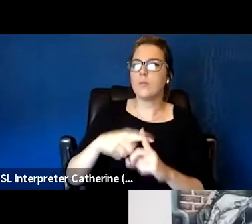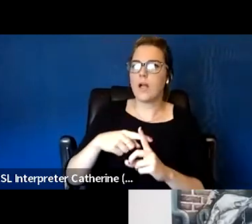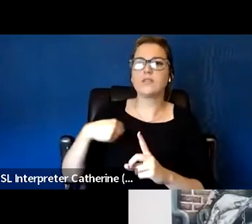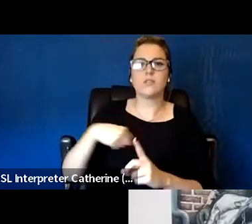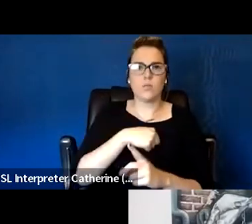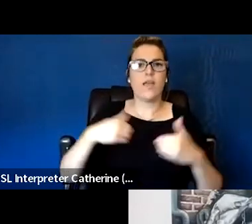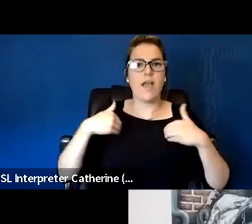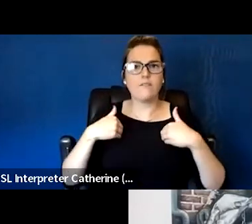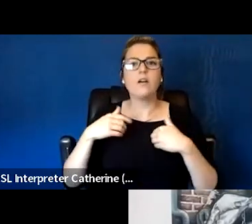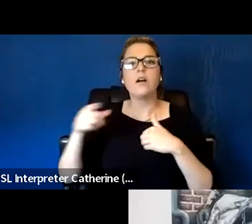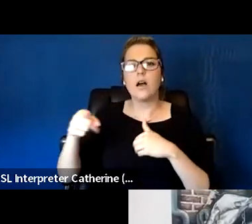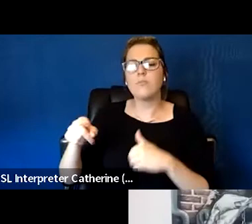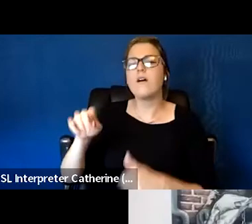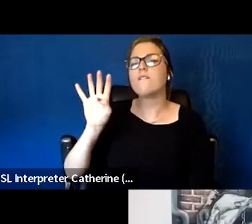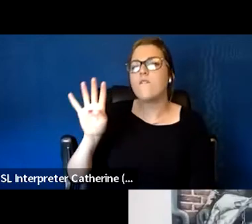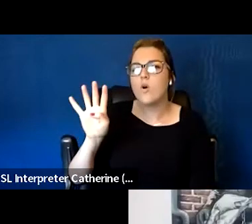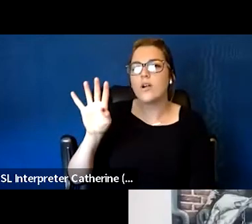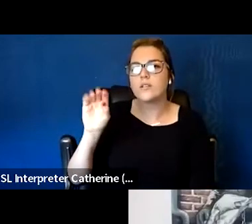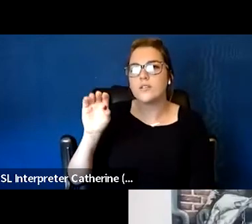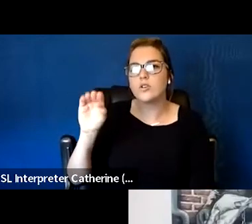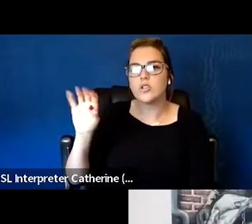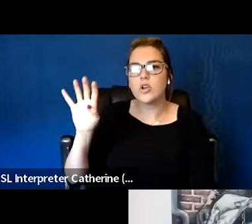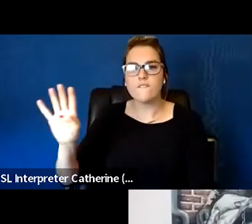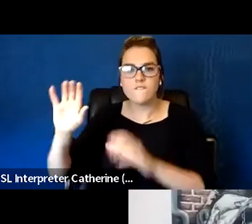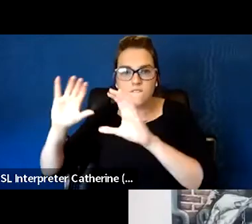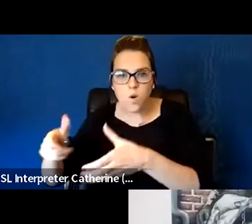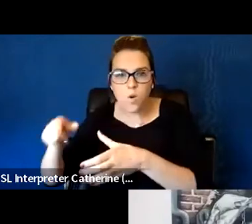directed our local Oregon health authority to provide grants